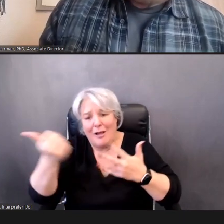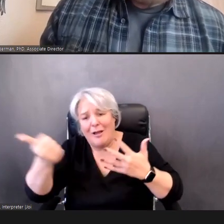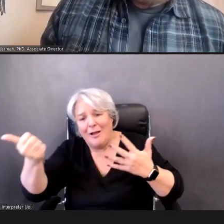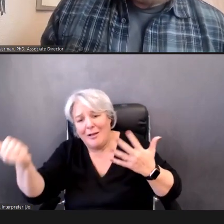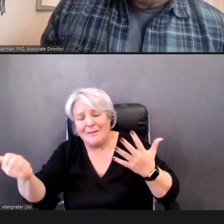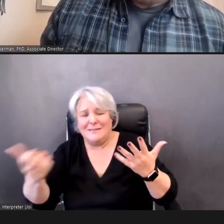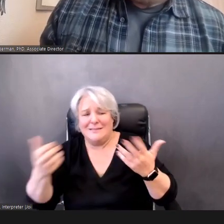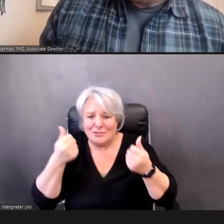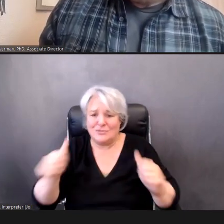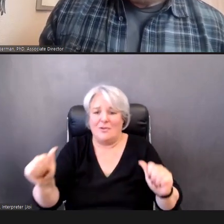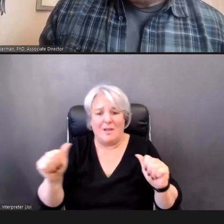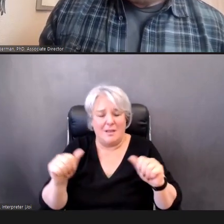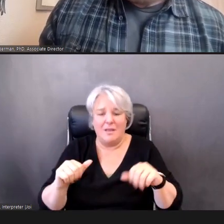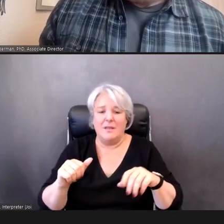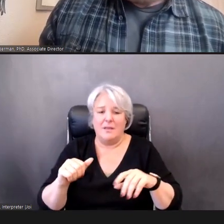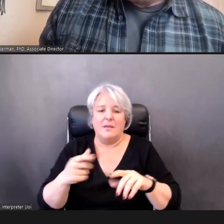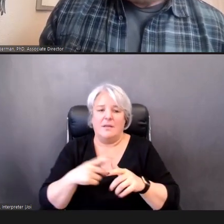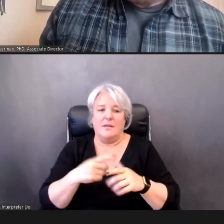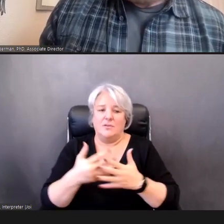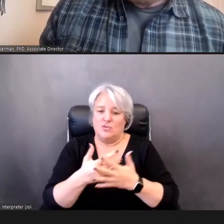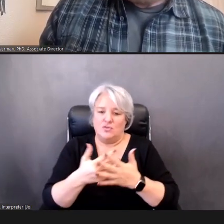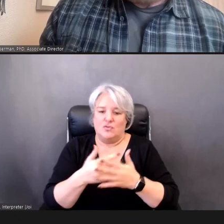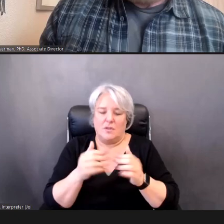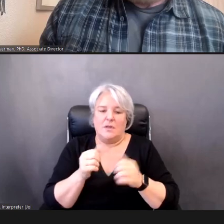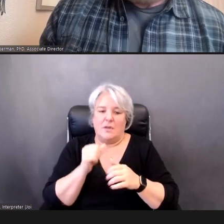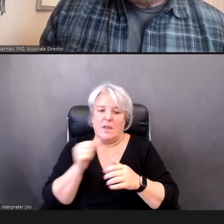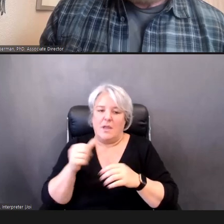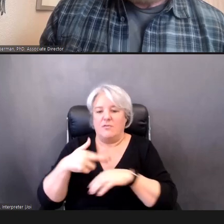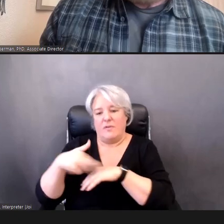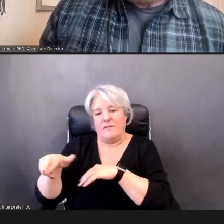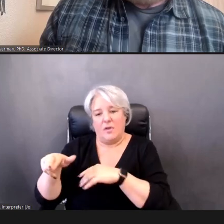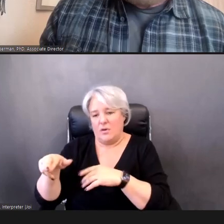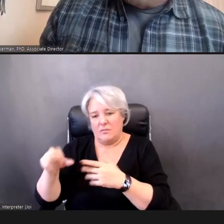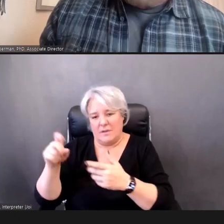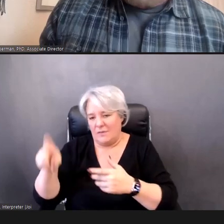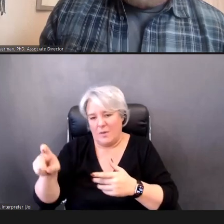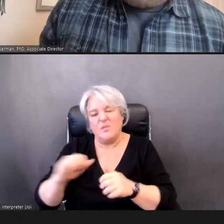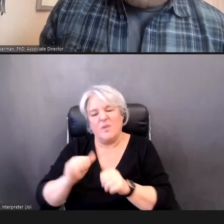audiologist, we need to follow up. DR.